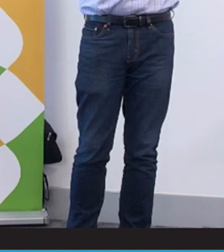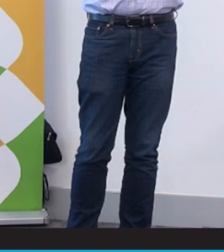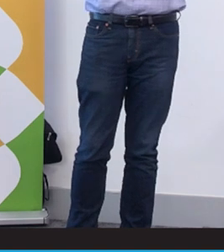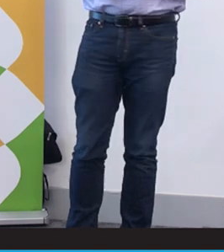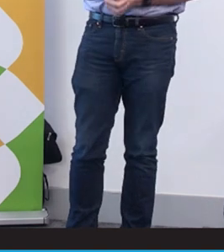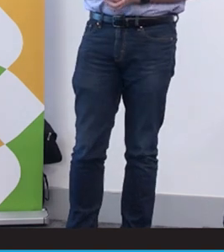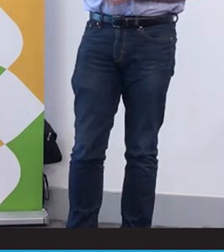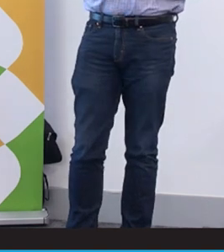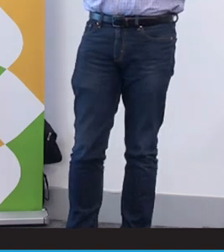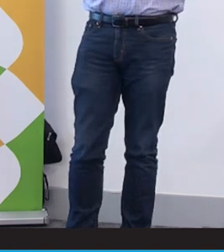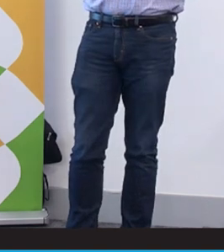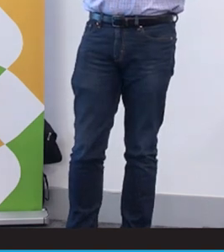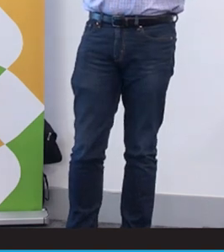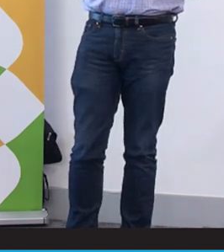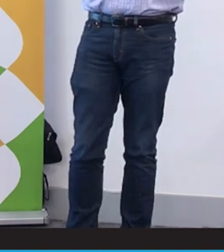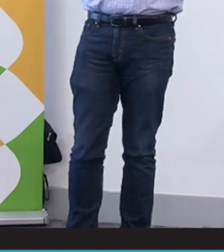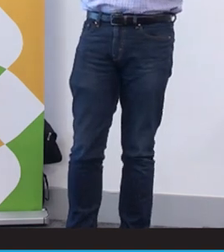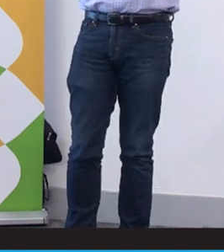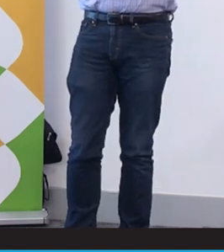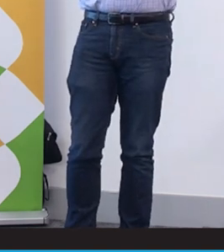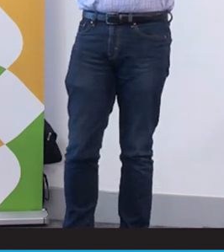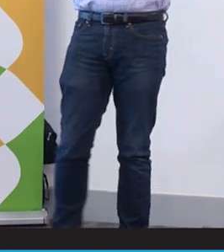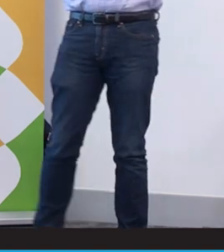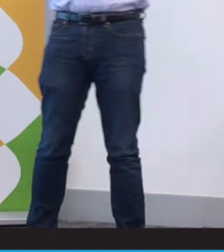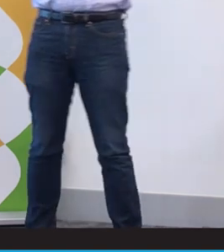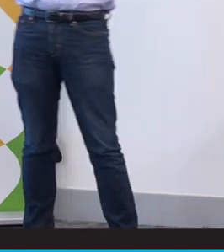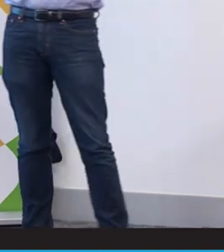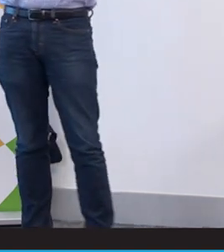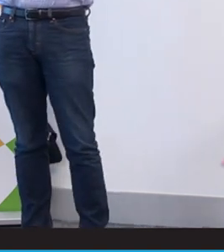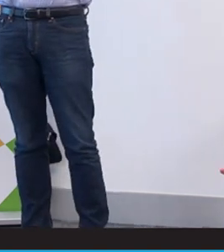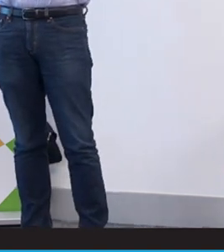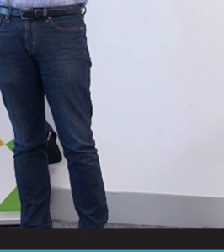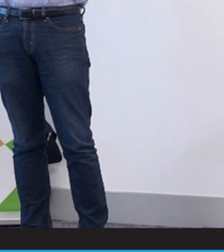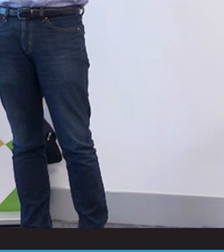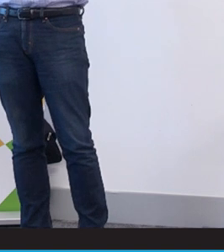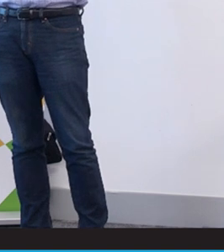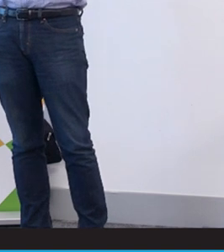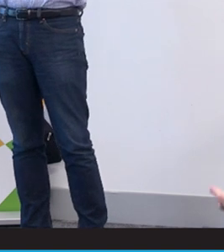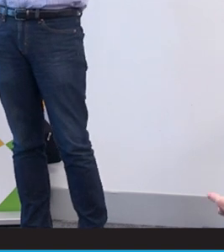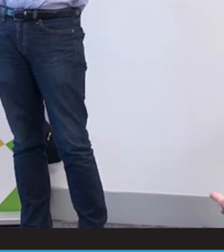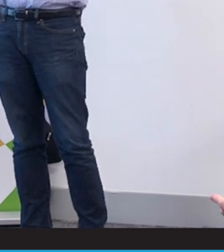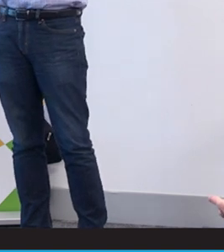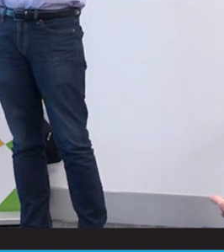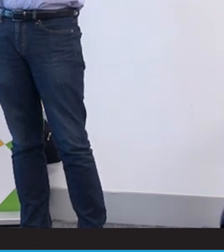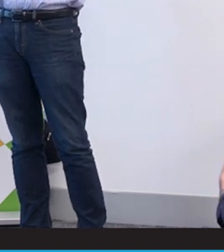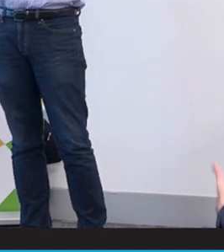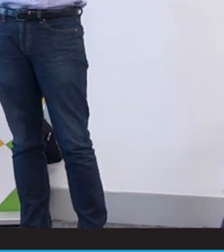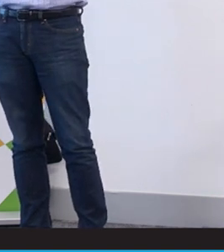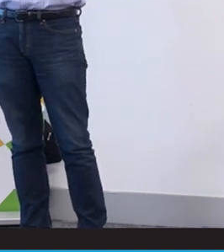Greek or the Chinese communities. But we also have to label ourselves as disabled to get the supports